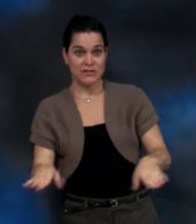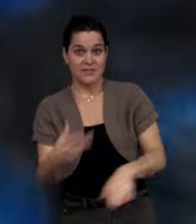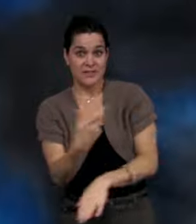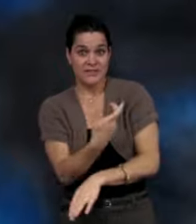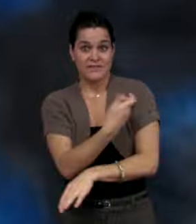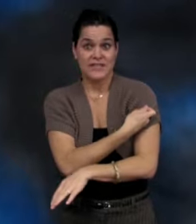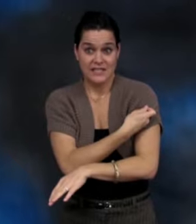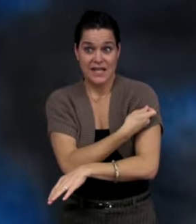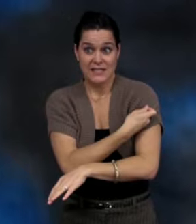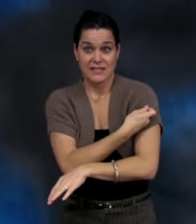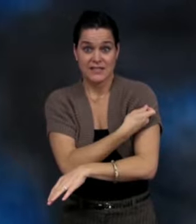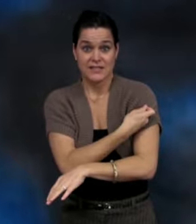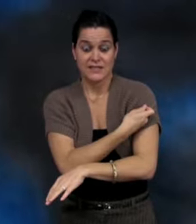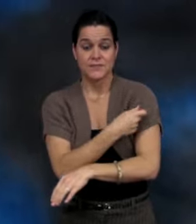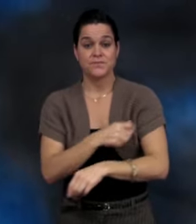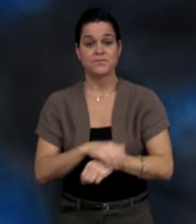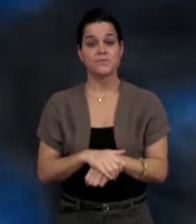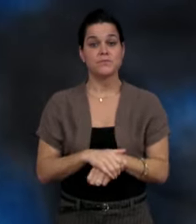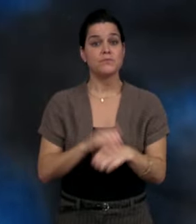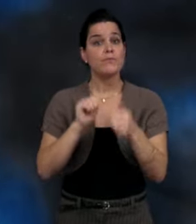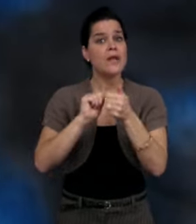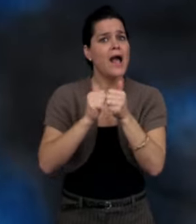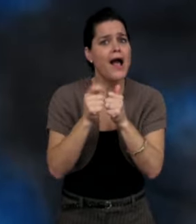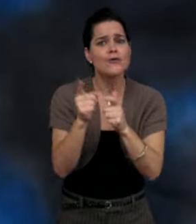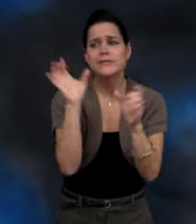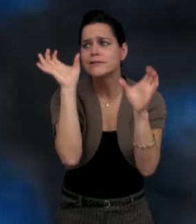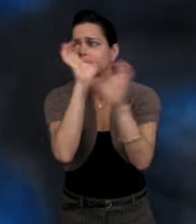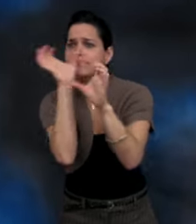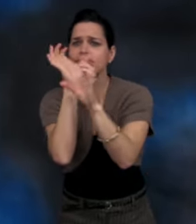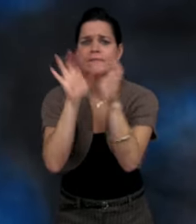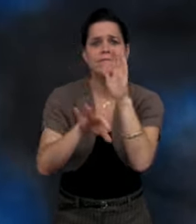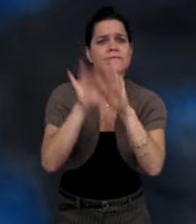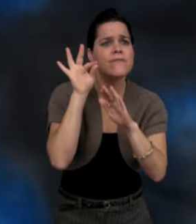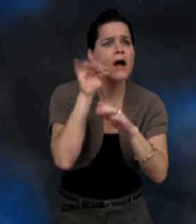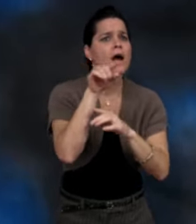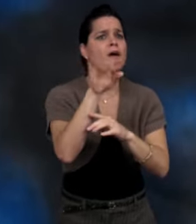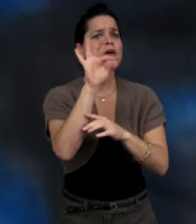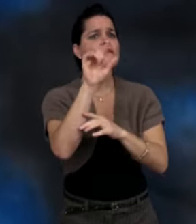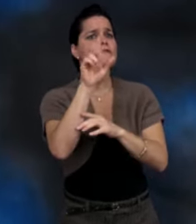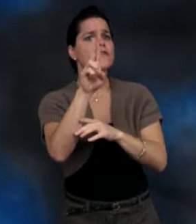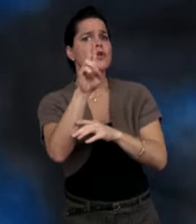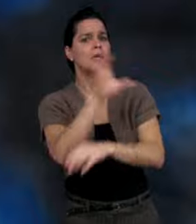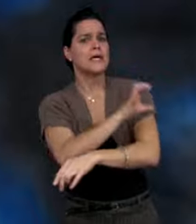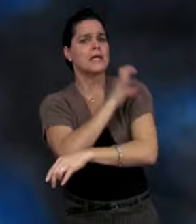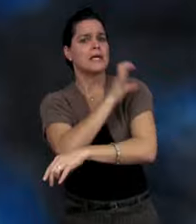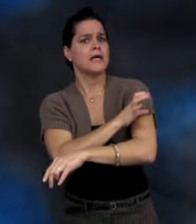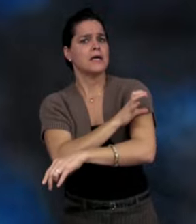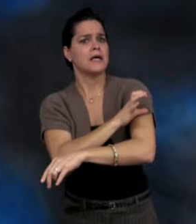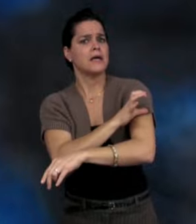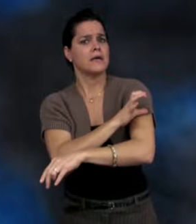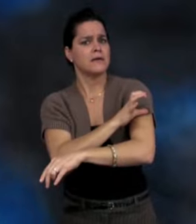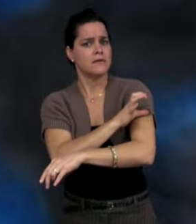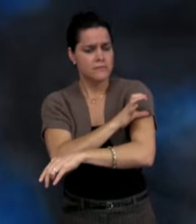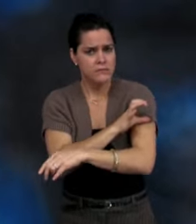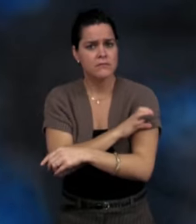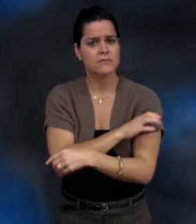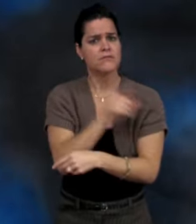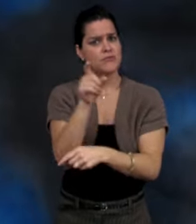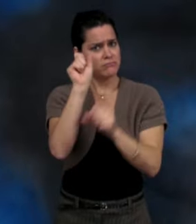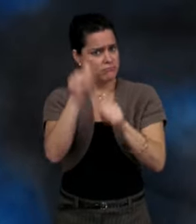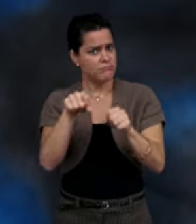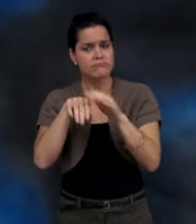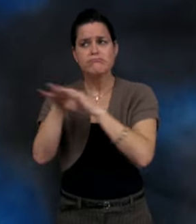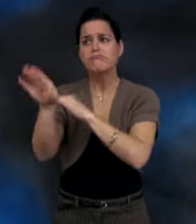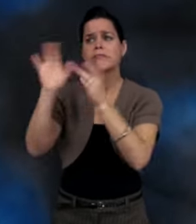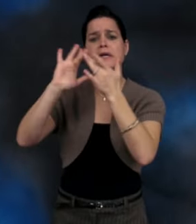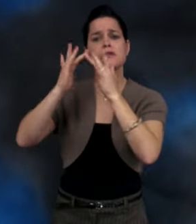your family and your children getting the flu vaccine.